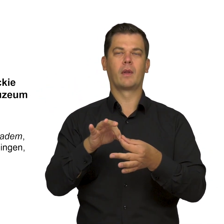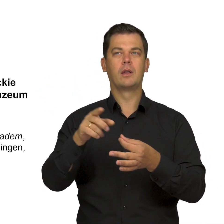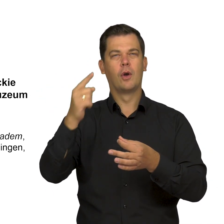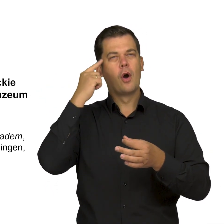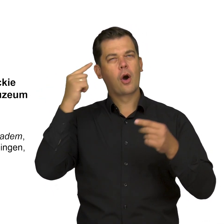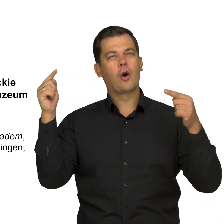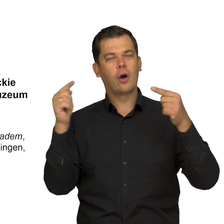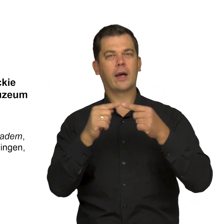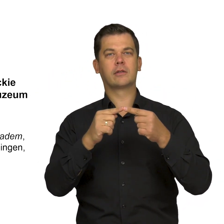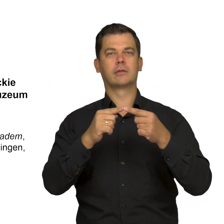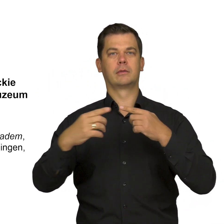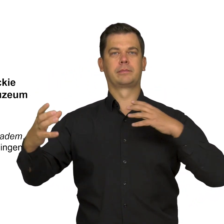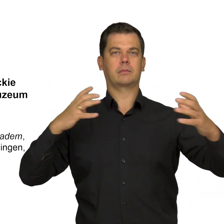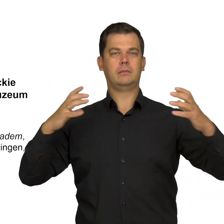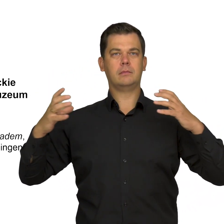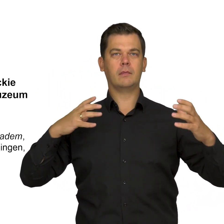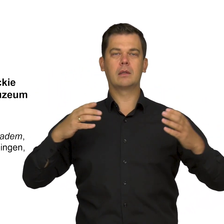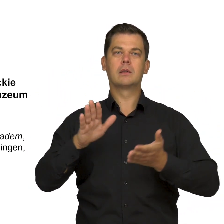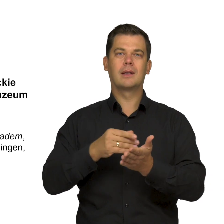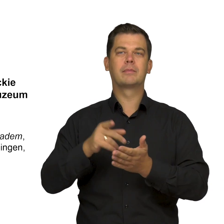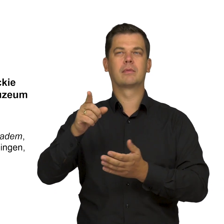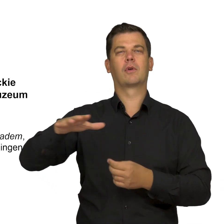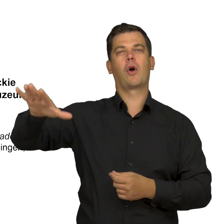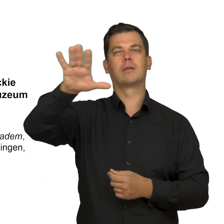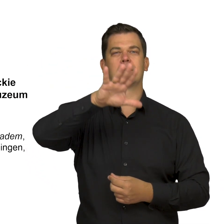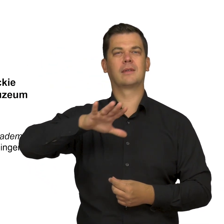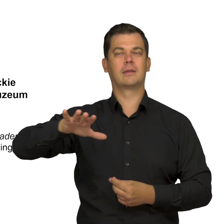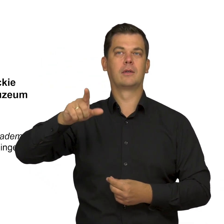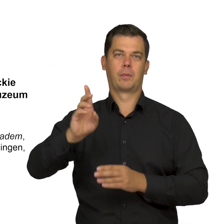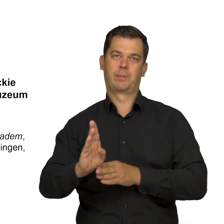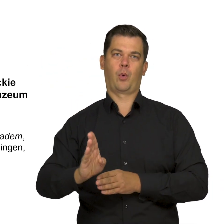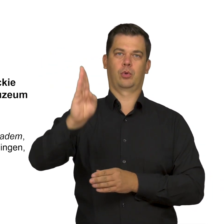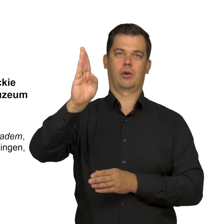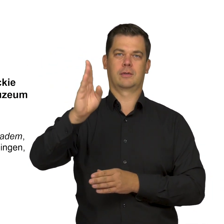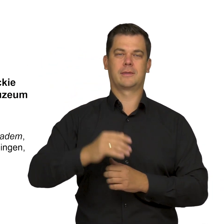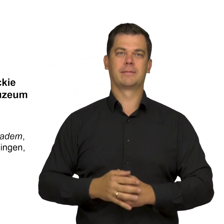associated with the Far North: that the dominant force there is nature.